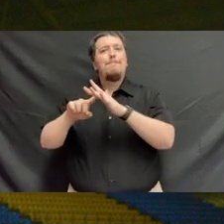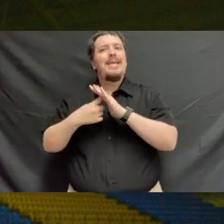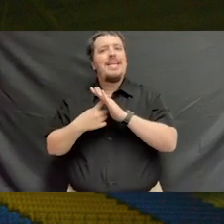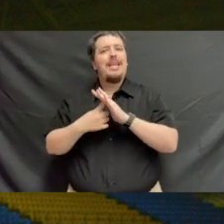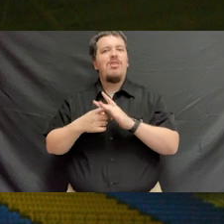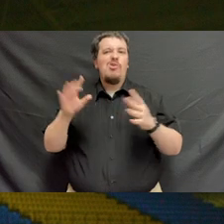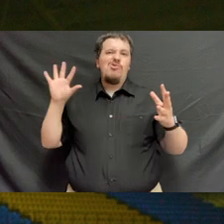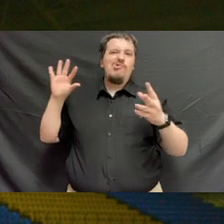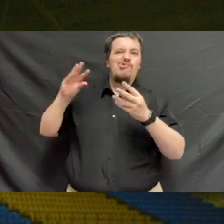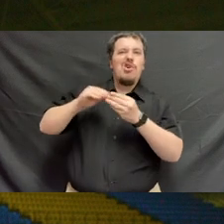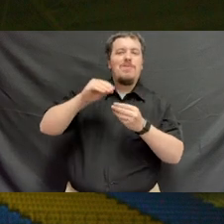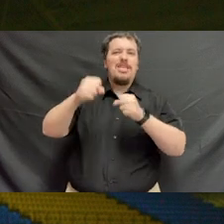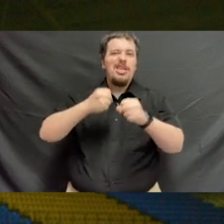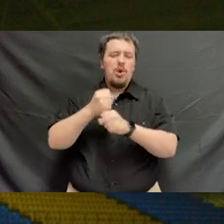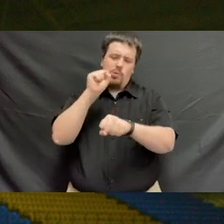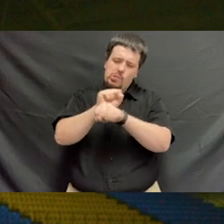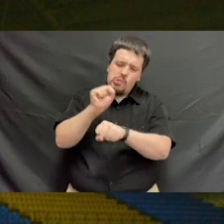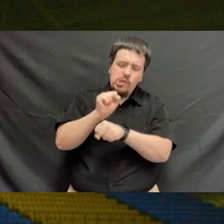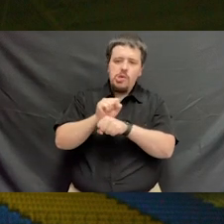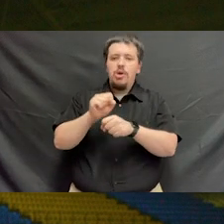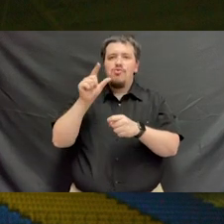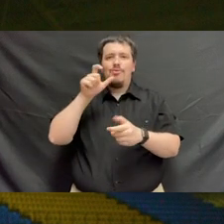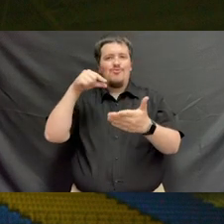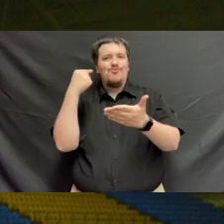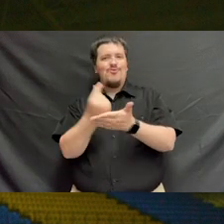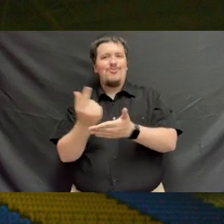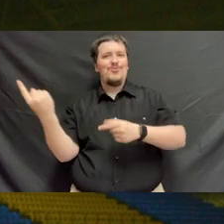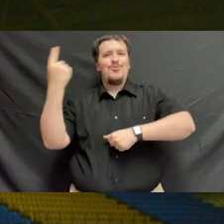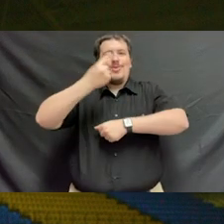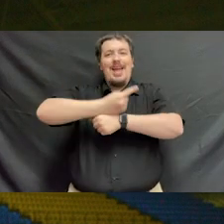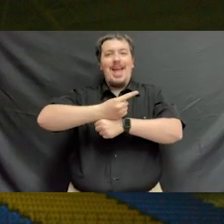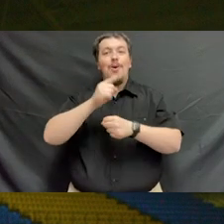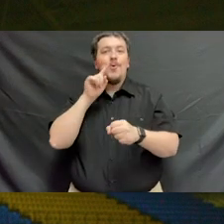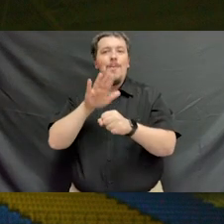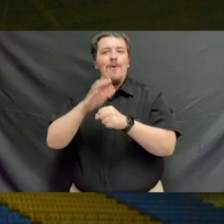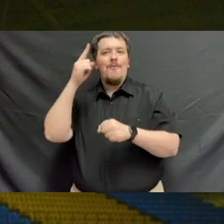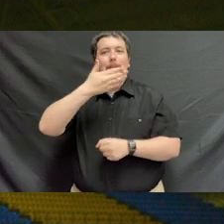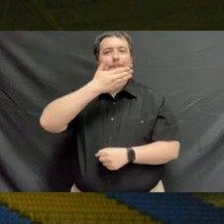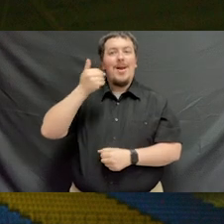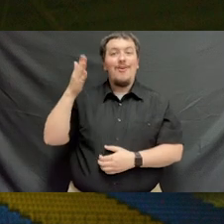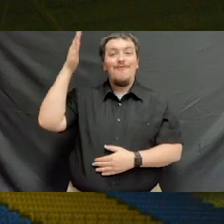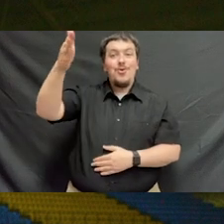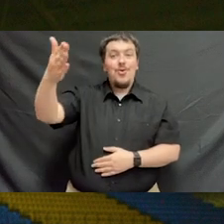the culmination of years of work by the students who are graduating today, and the promise for a better future